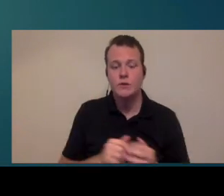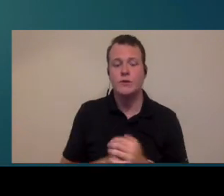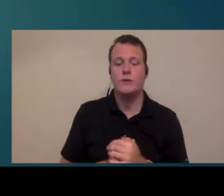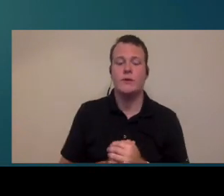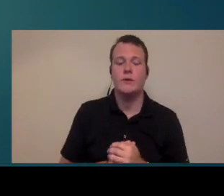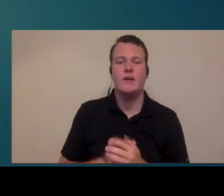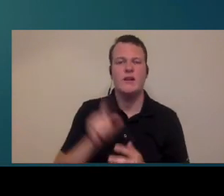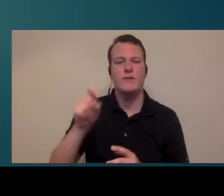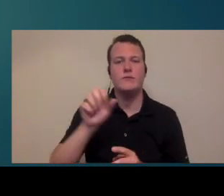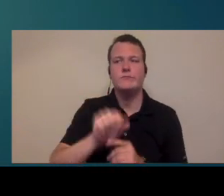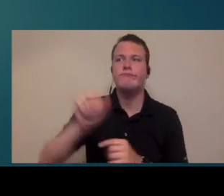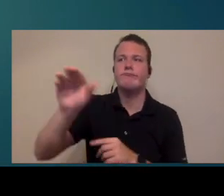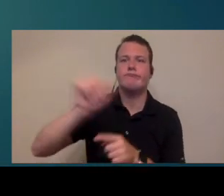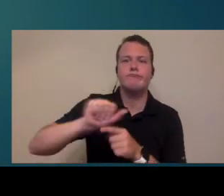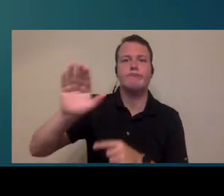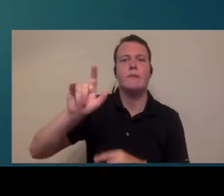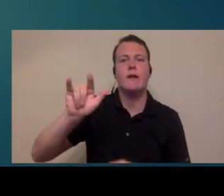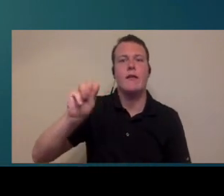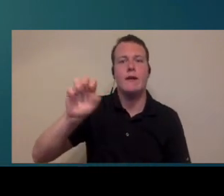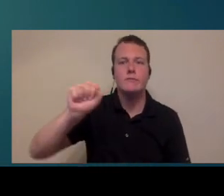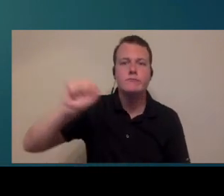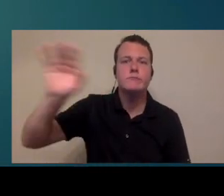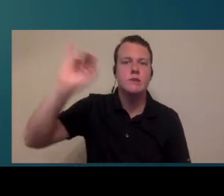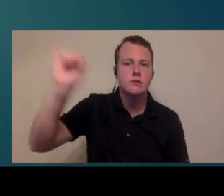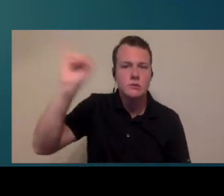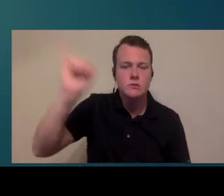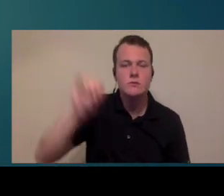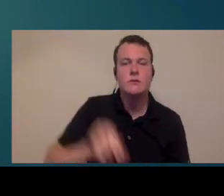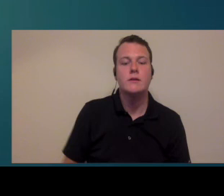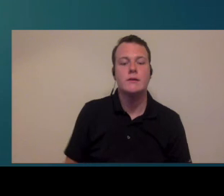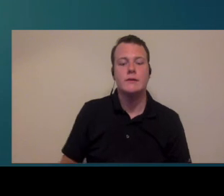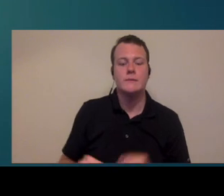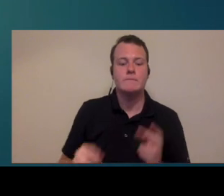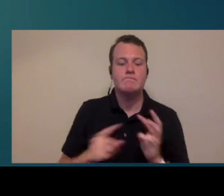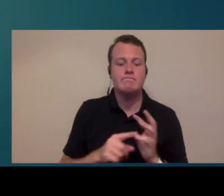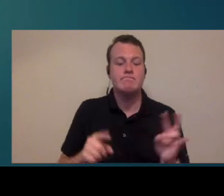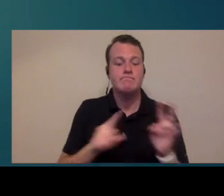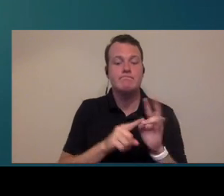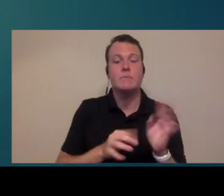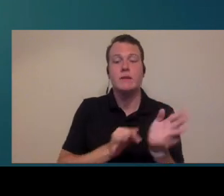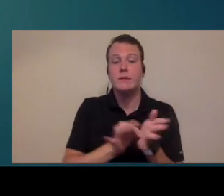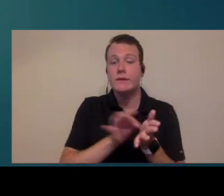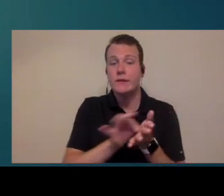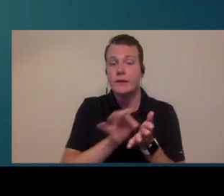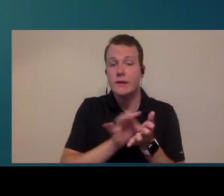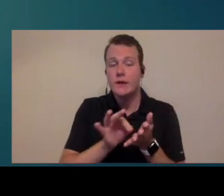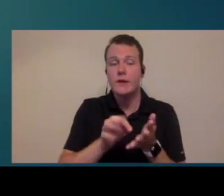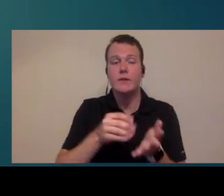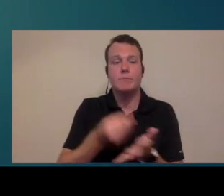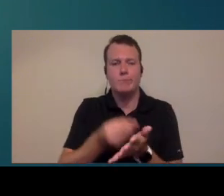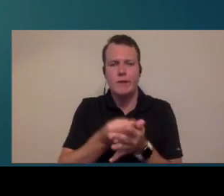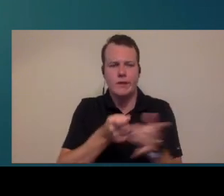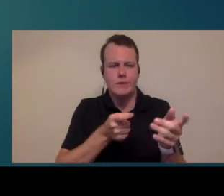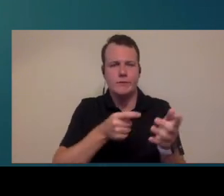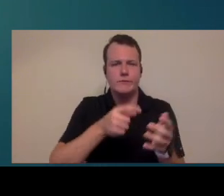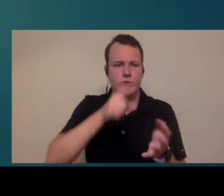people that are going to be able to file those claims to insurance companies a lot of times you'll have some form of an accountant that's doing accounts payable